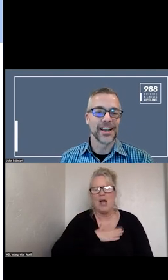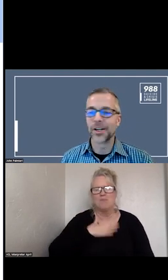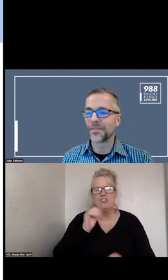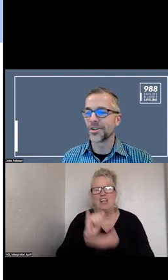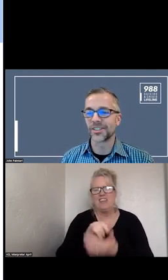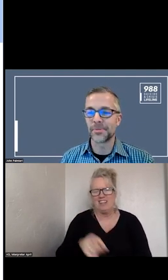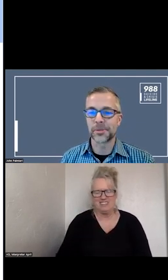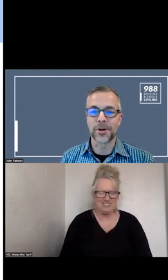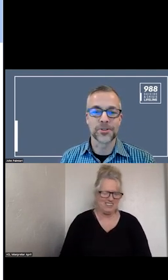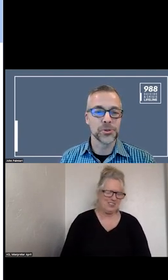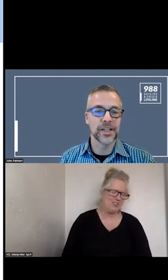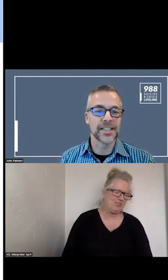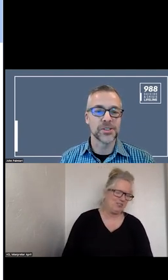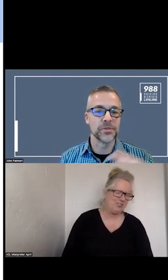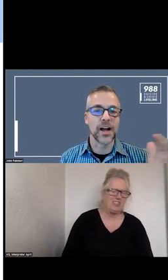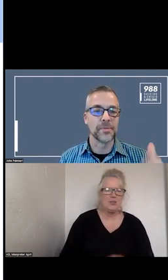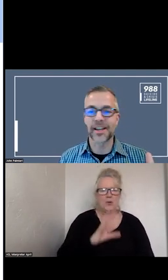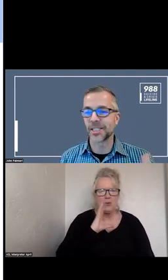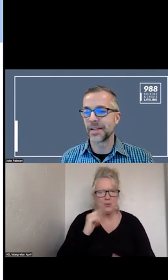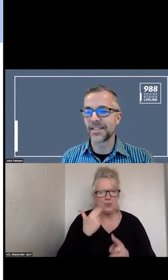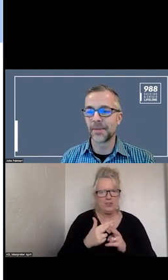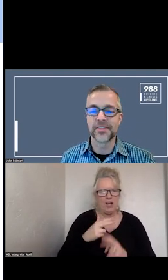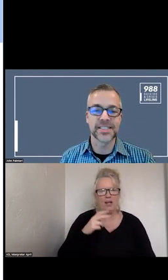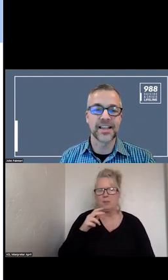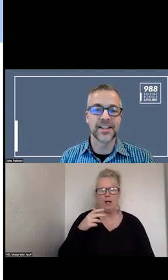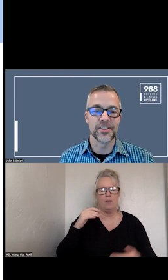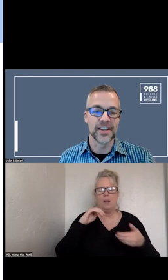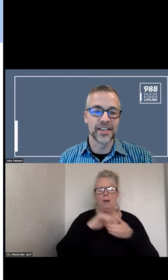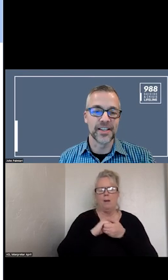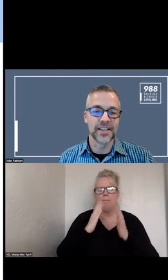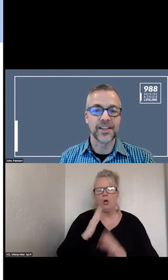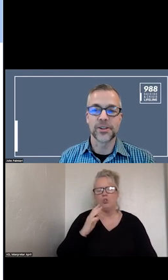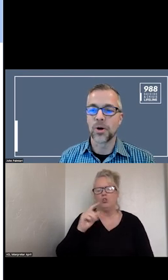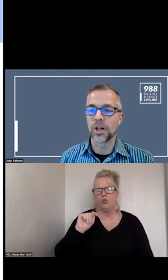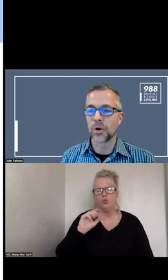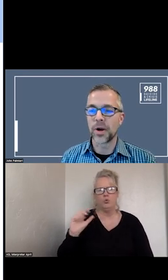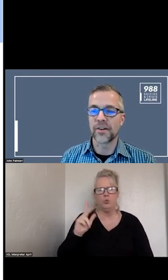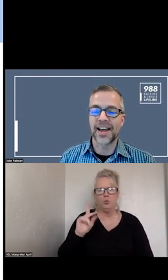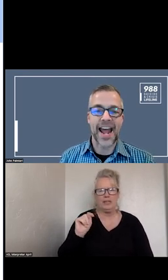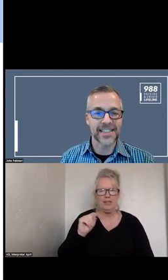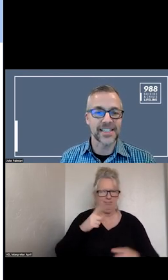I KNOW WE TALKED ABOUT THE PARTNER TOOL KIT. I AM NOT GOING TO SPEND TIME ON THIS SLIDE. I THINK YOU ARE AWARE HOW TO ACCESS